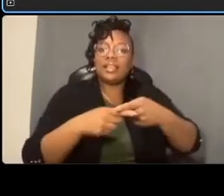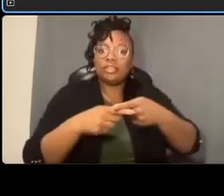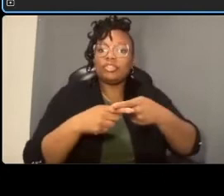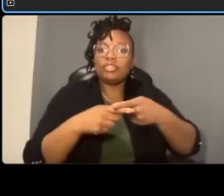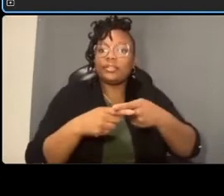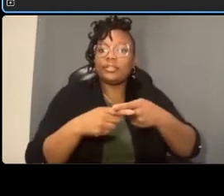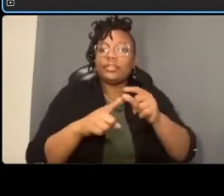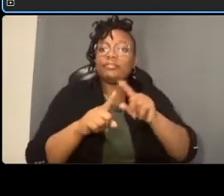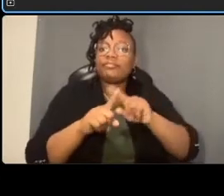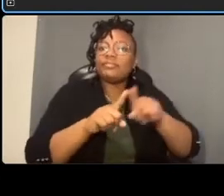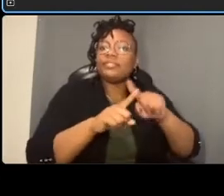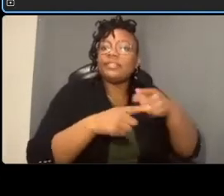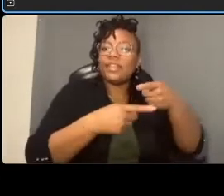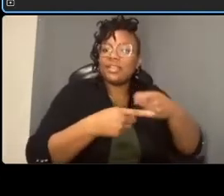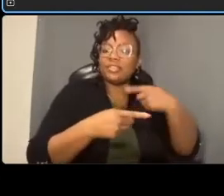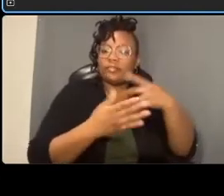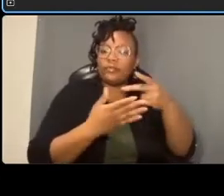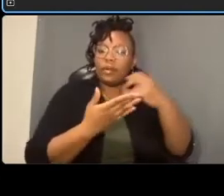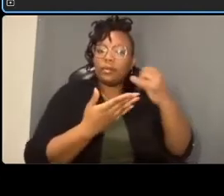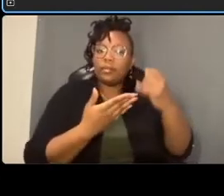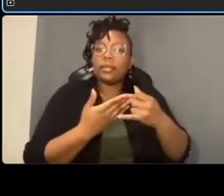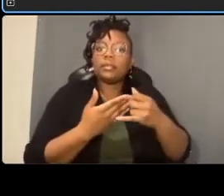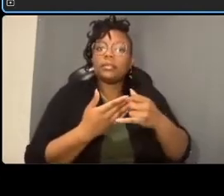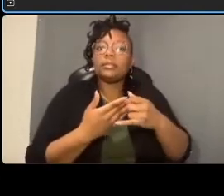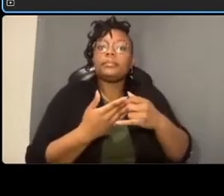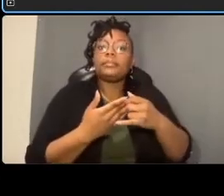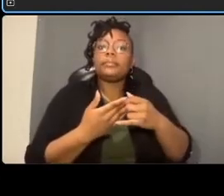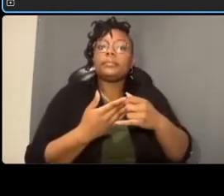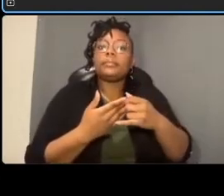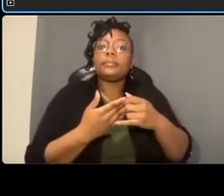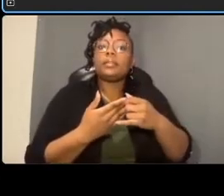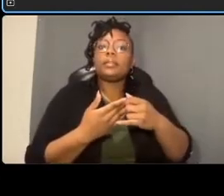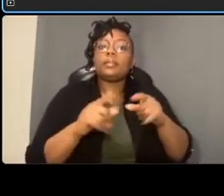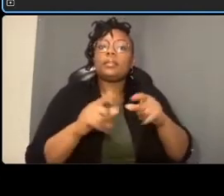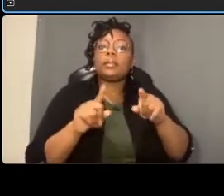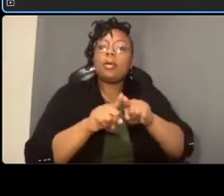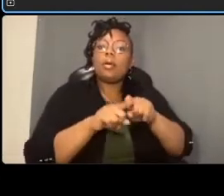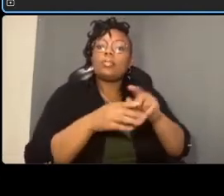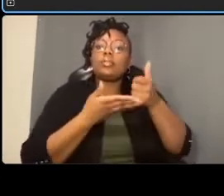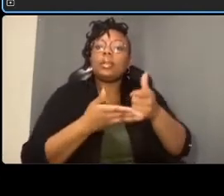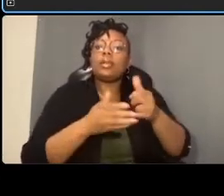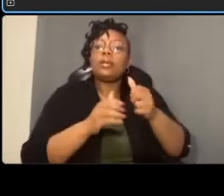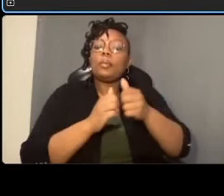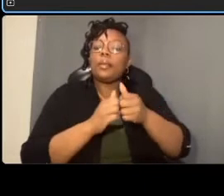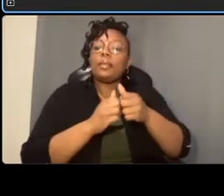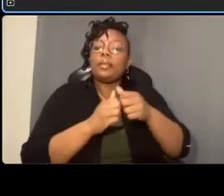um and those are to help with uh pedestrian safety as they go across the side the crosswalk